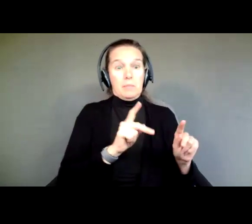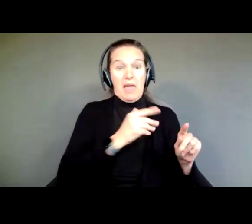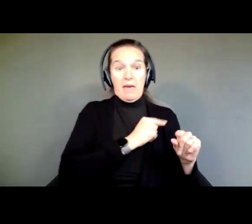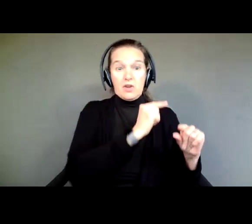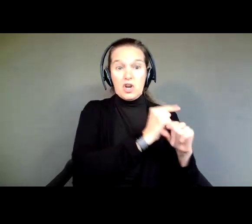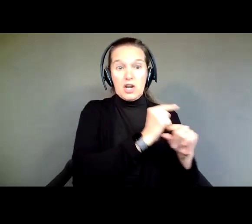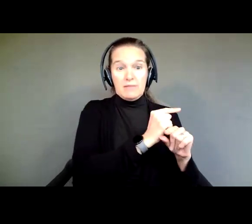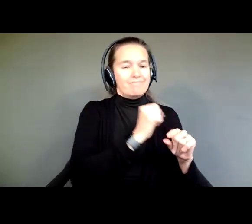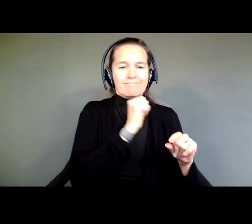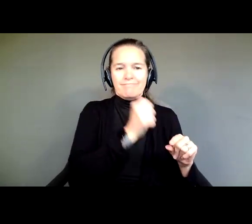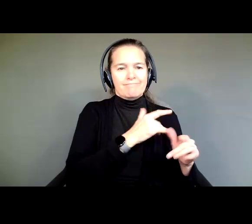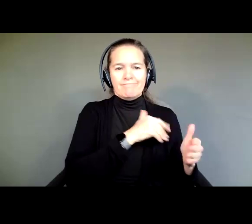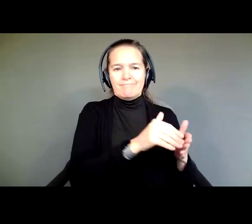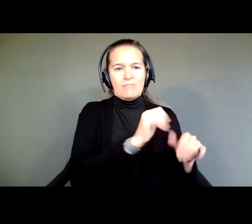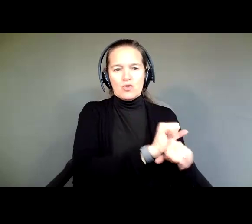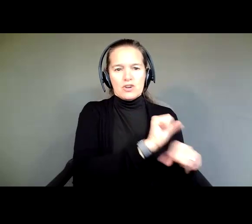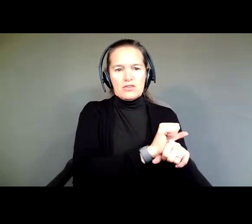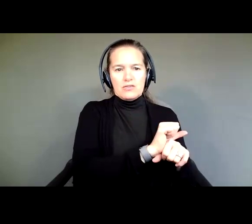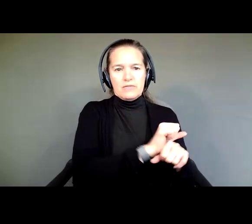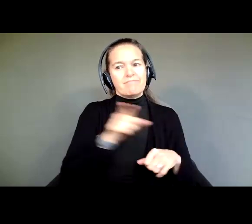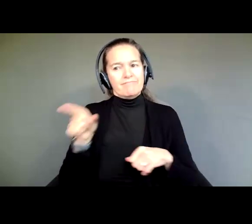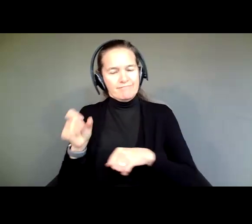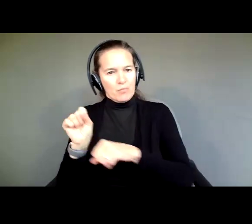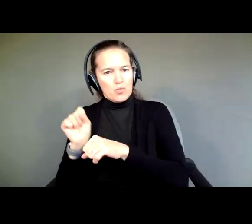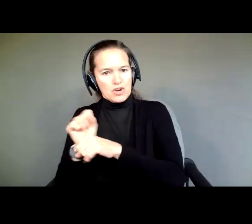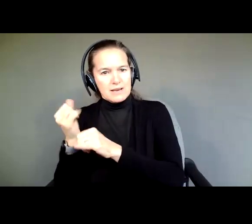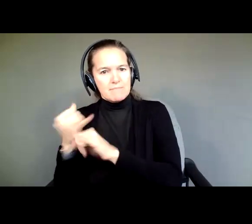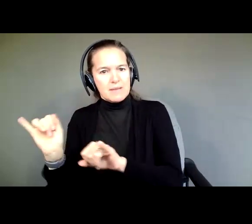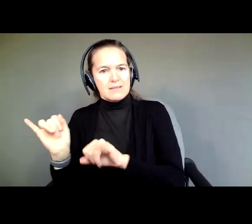they're more likely to live independently than people who do have guardians; more likely